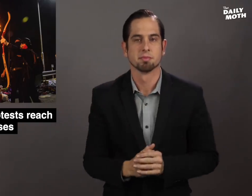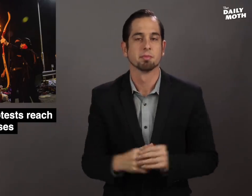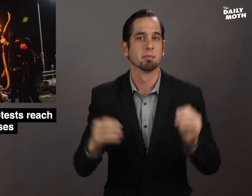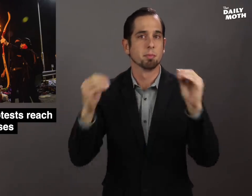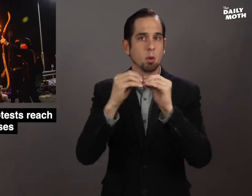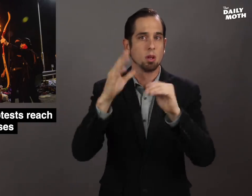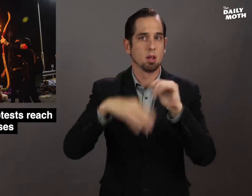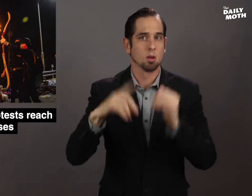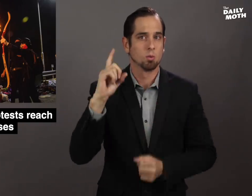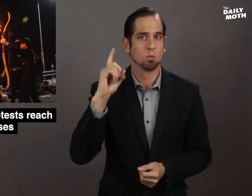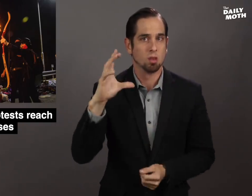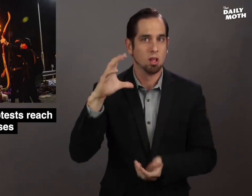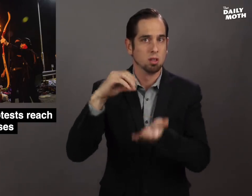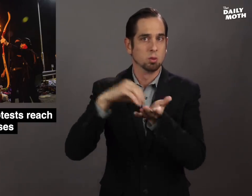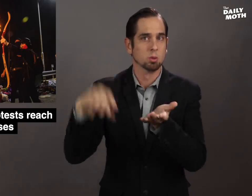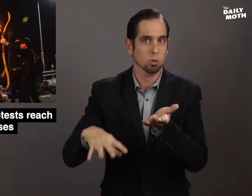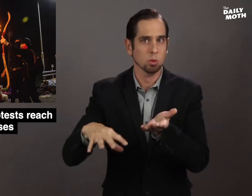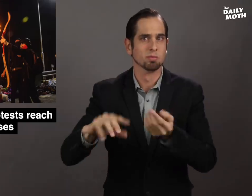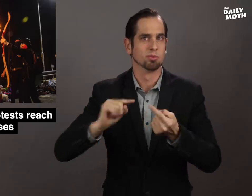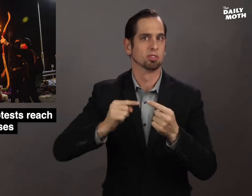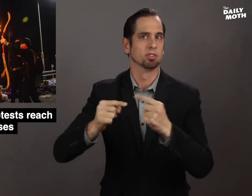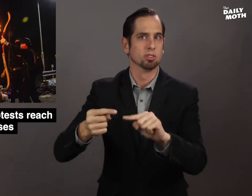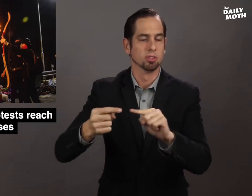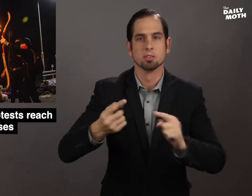More than 100 students were injured and